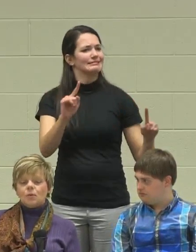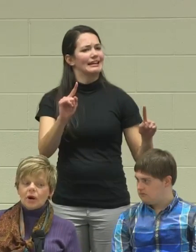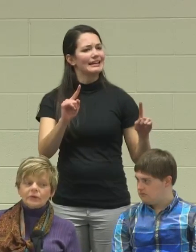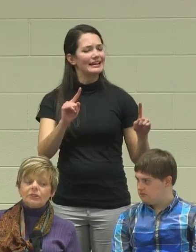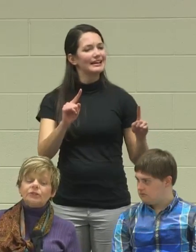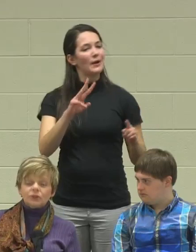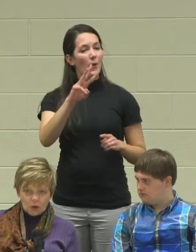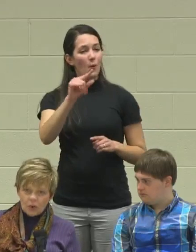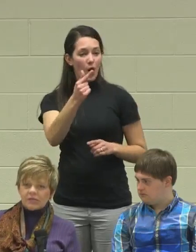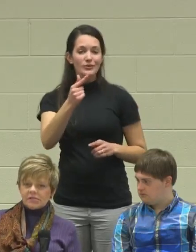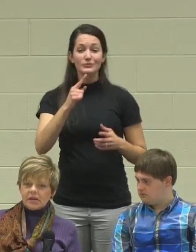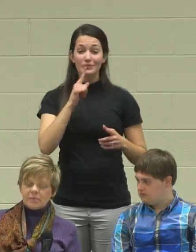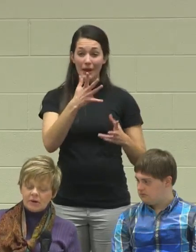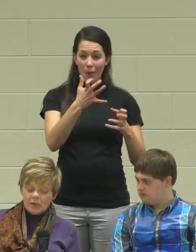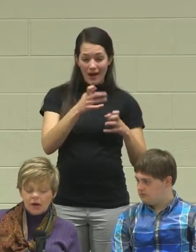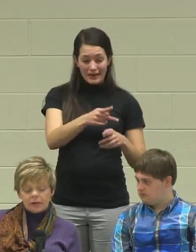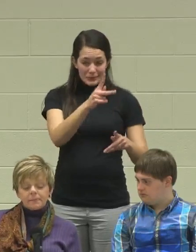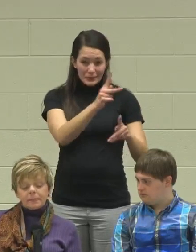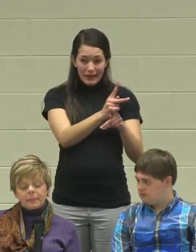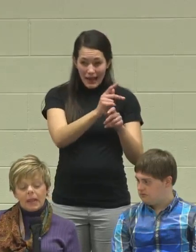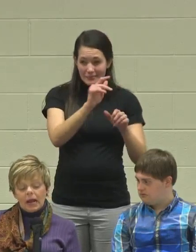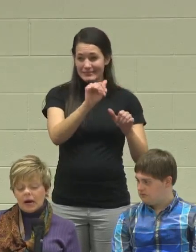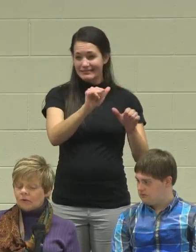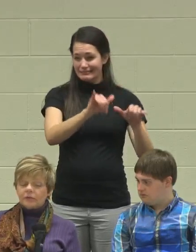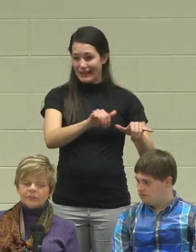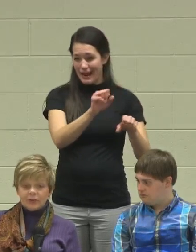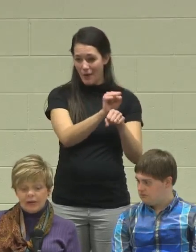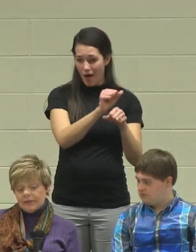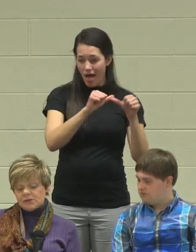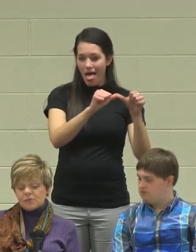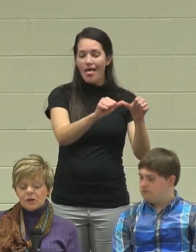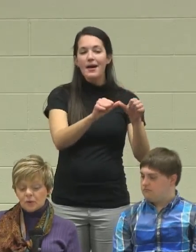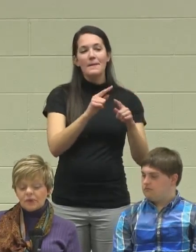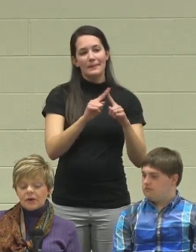Walgreens so wanted to keep him on. However, and this is probably the one thing